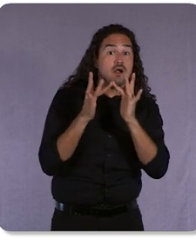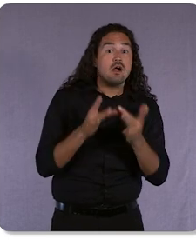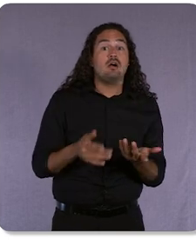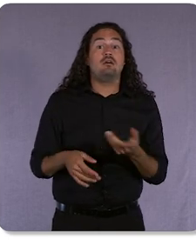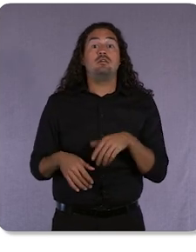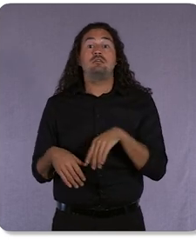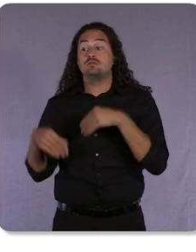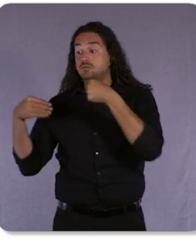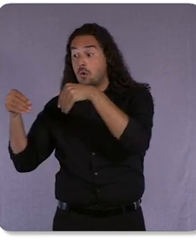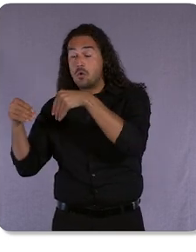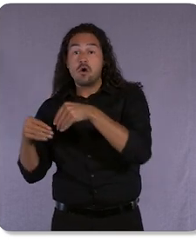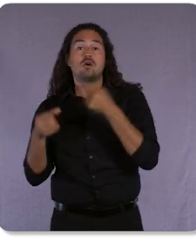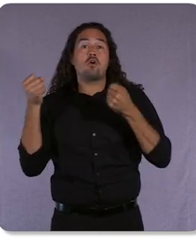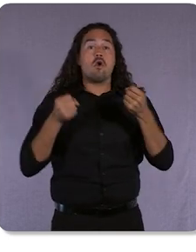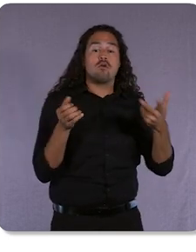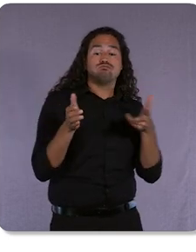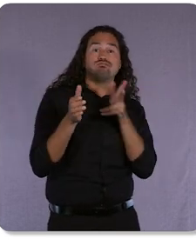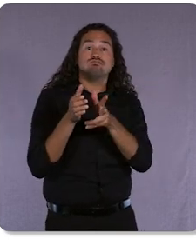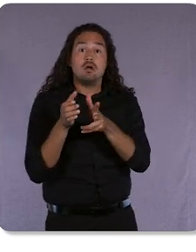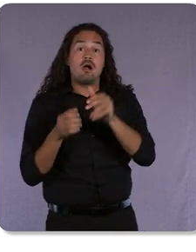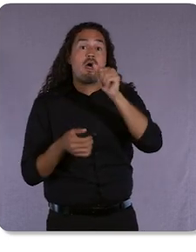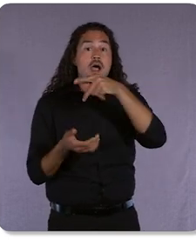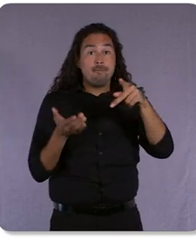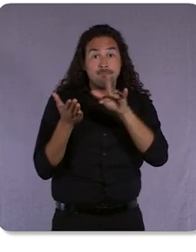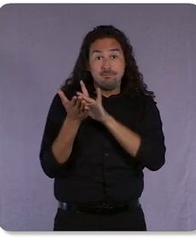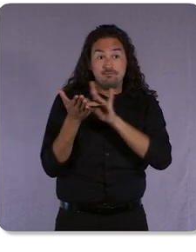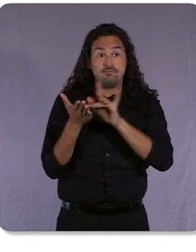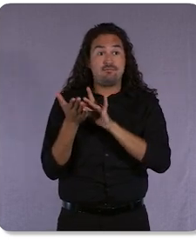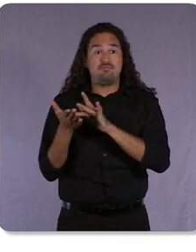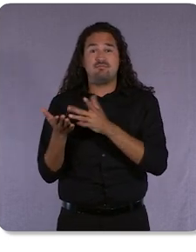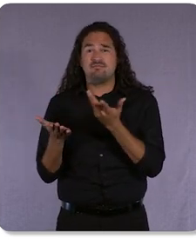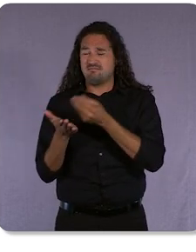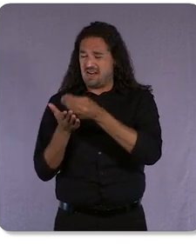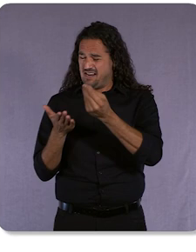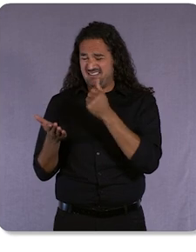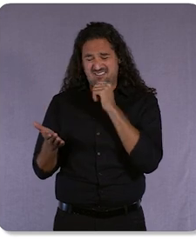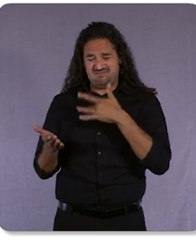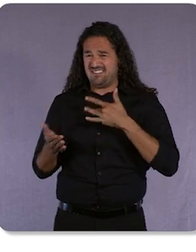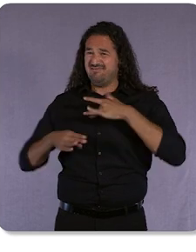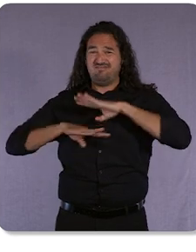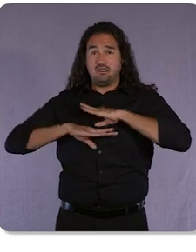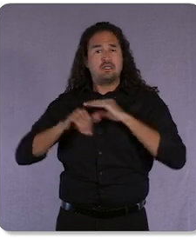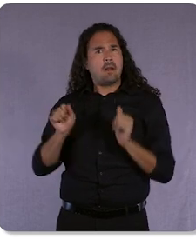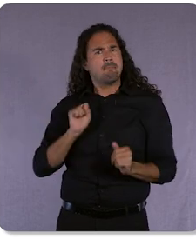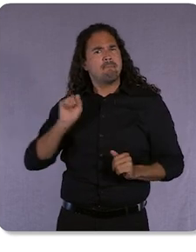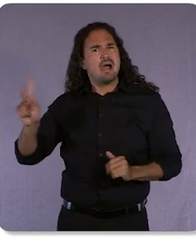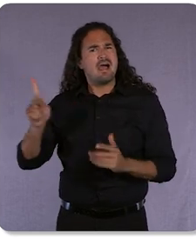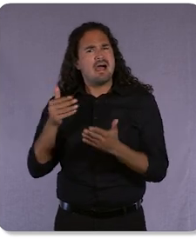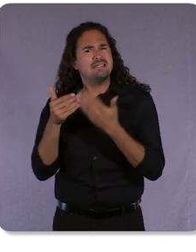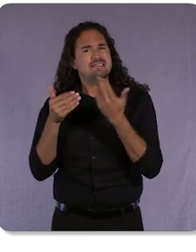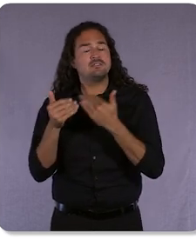things aren’t right. This has made what we call “omnibuyers” of all of us. But make no mistake,